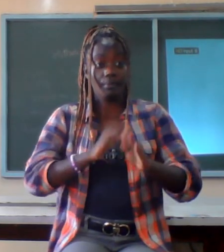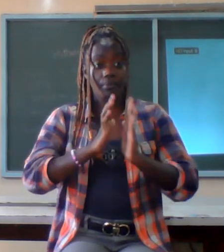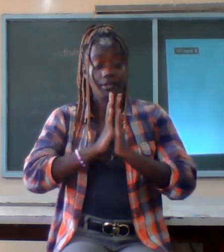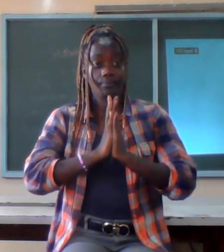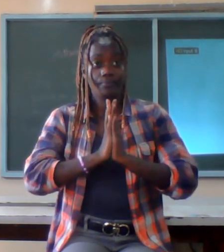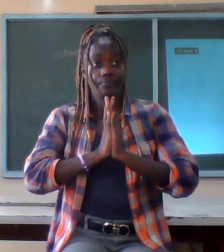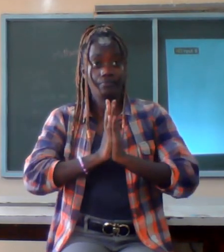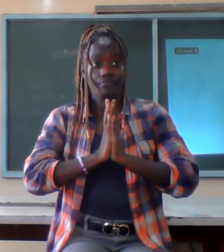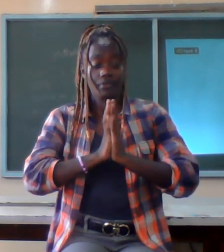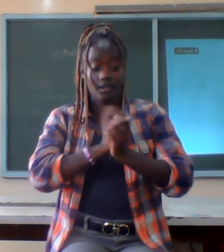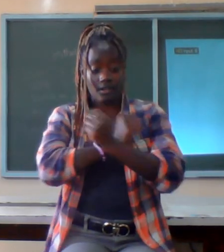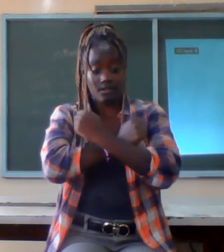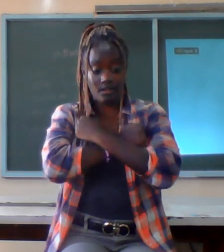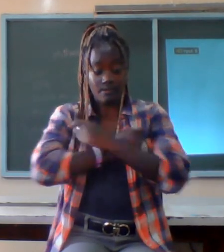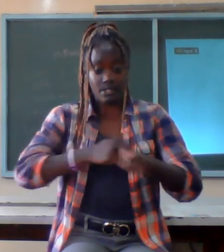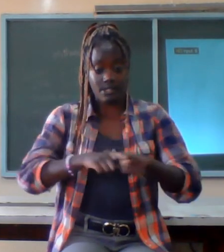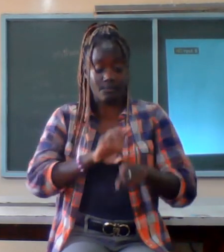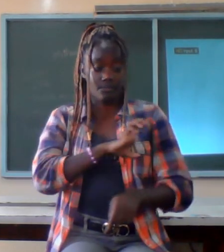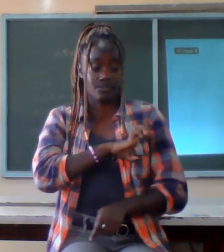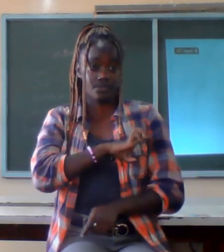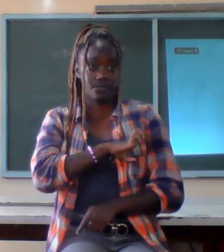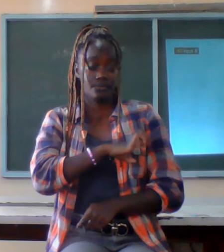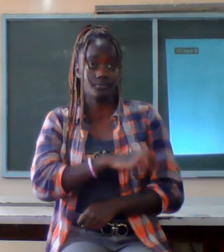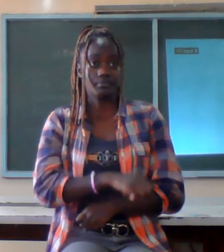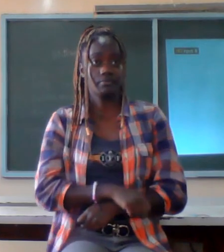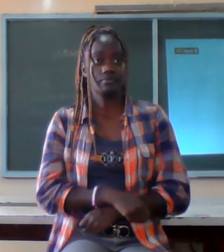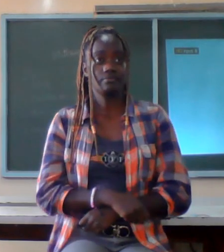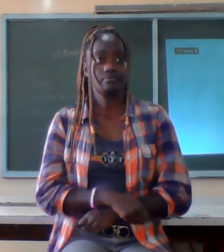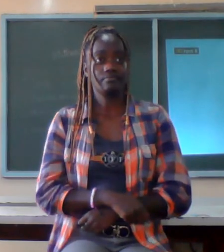love and Christians in fact eight